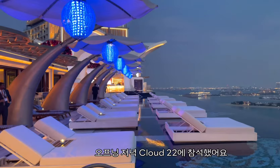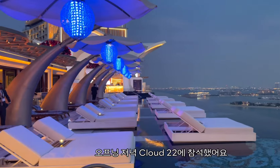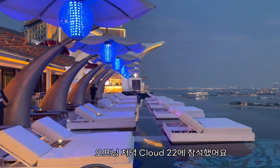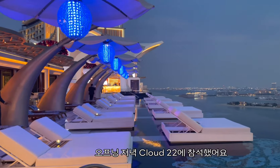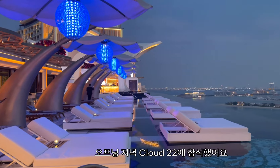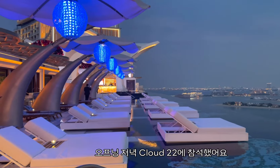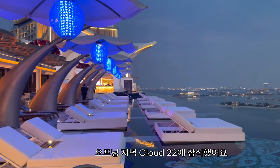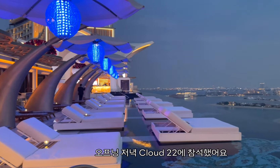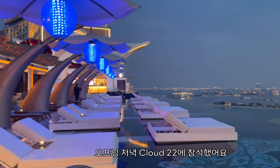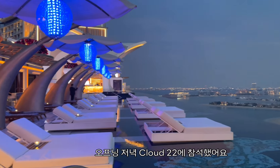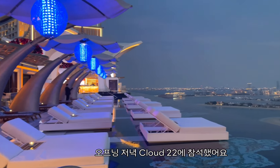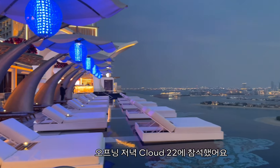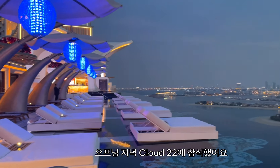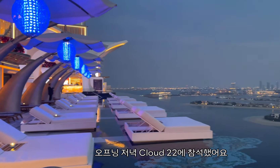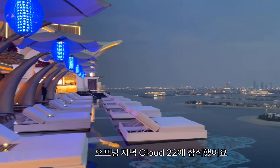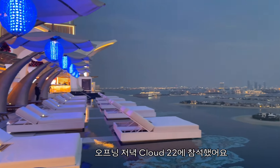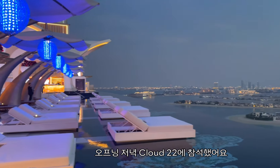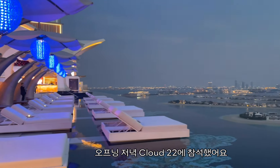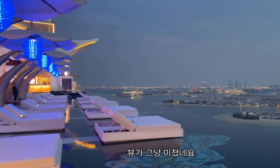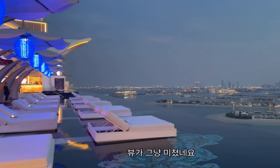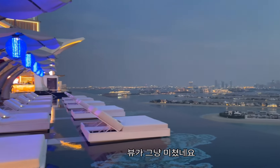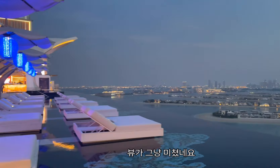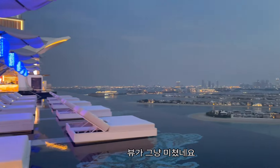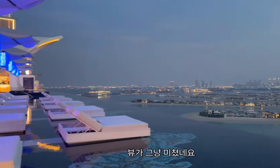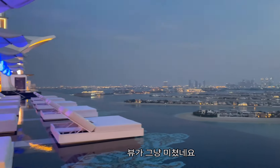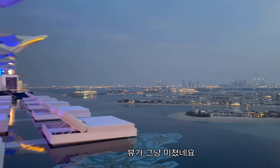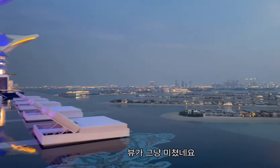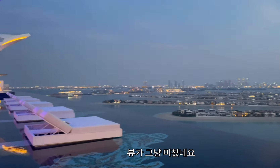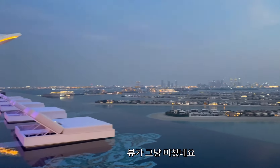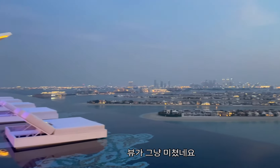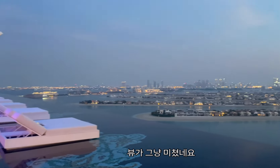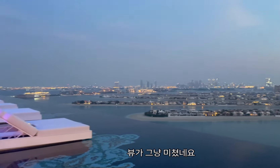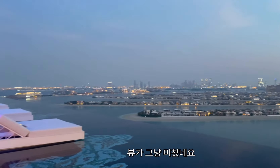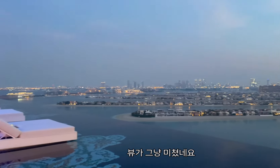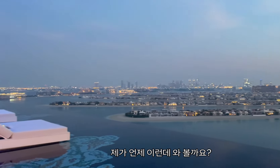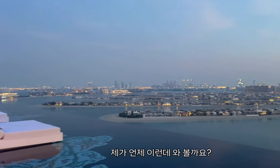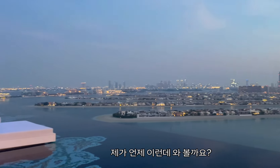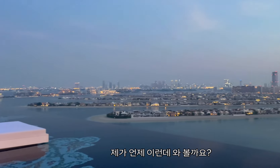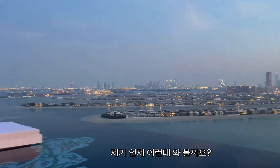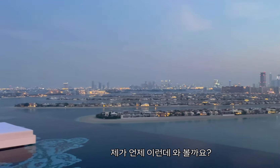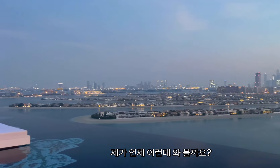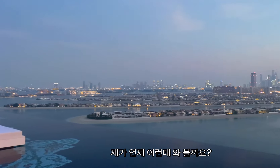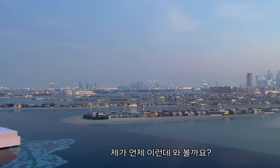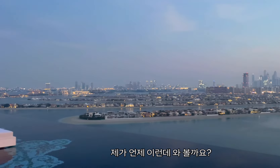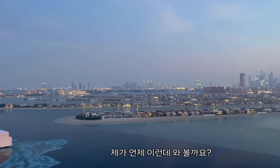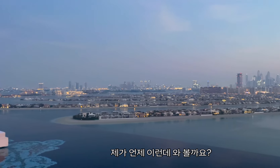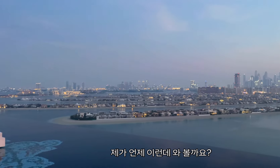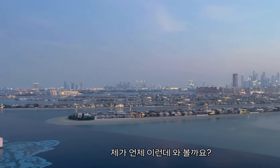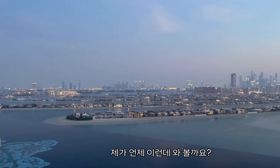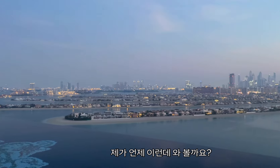We attended Cloud 22 for the opening evening. The view was just crazy. When should I come to a place like this?